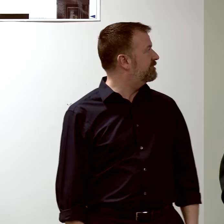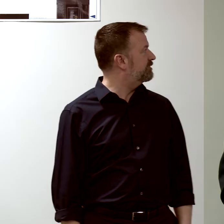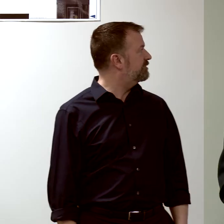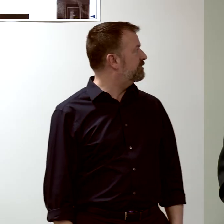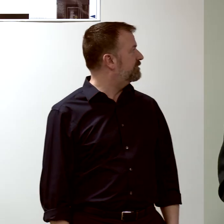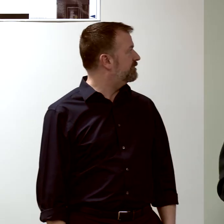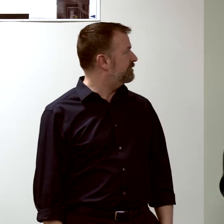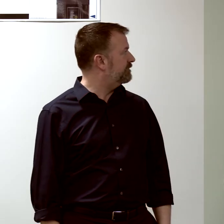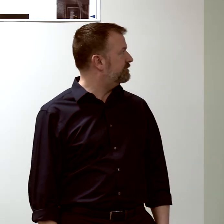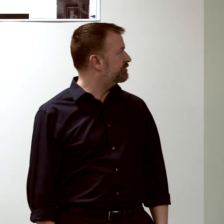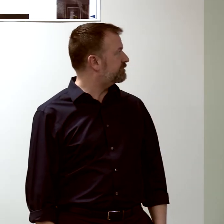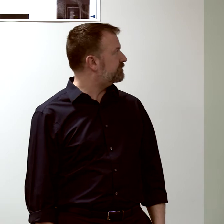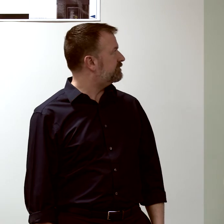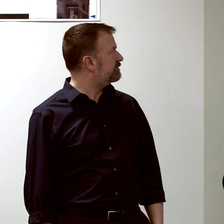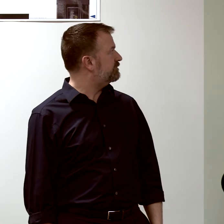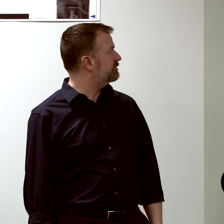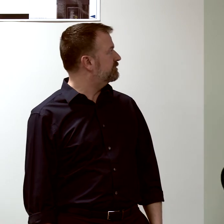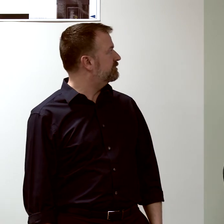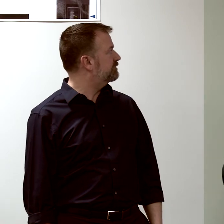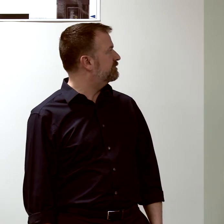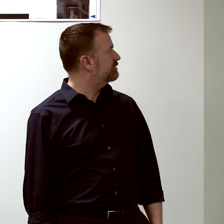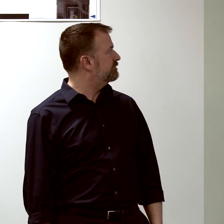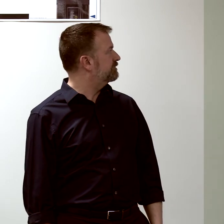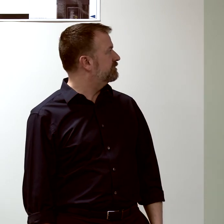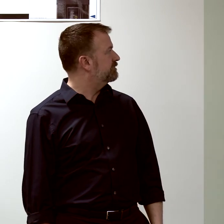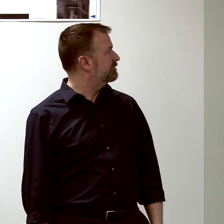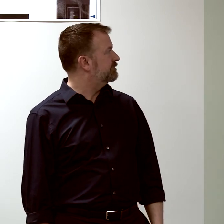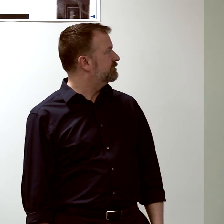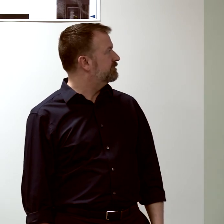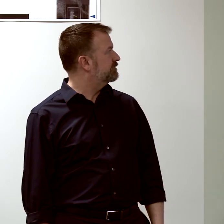Now, it turns out, that with those mathematics,